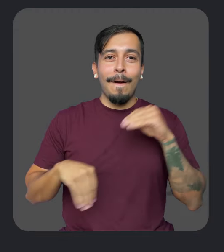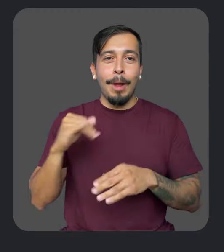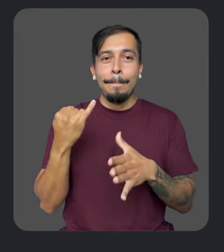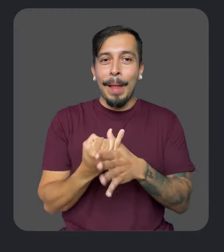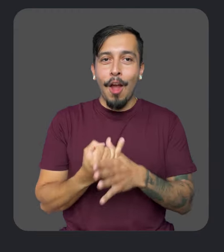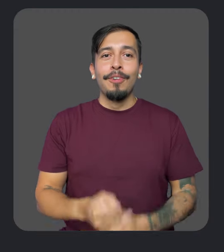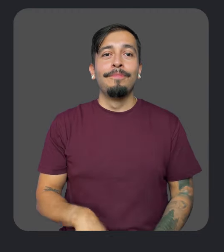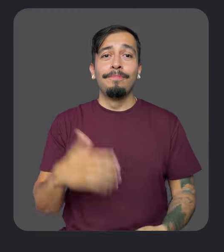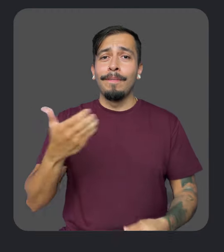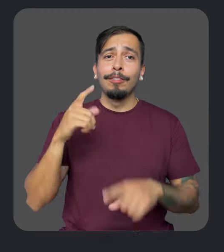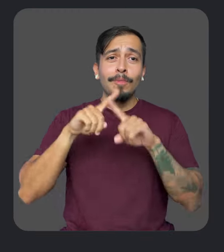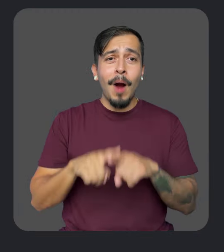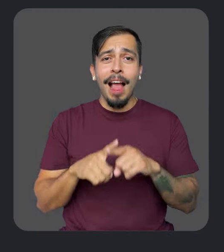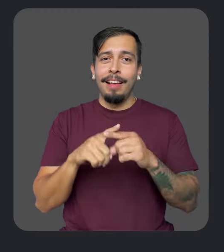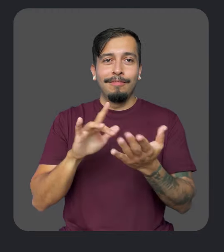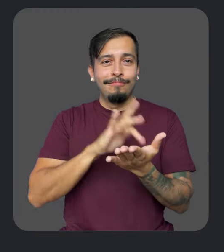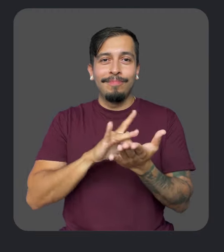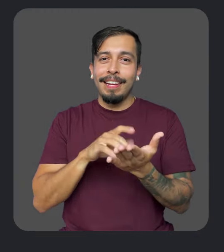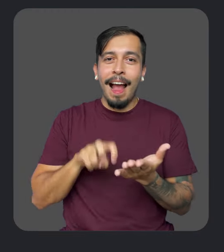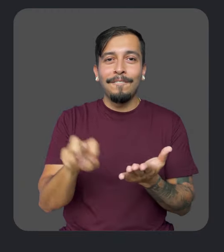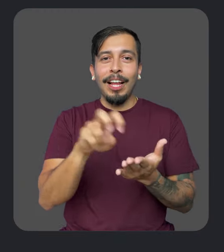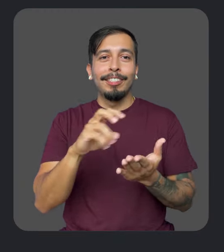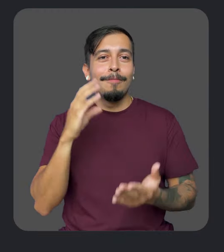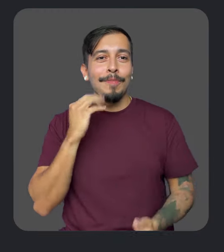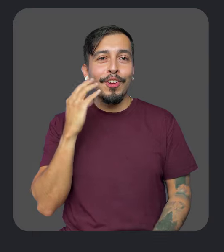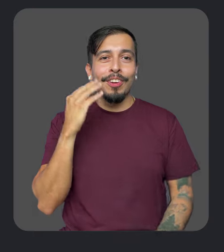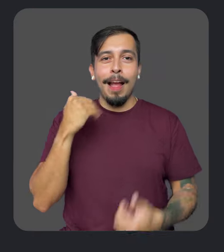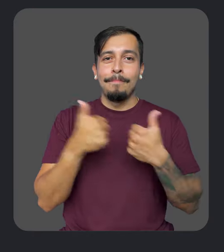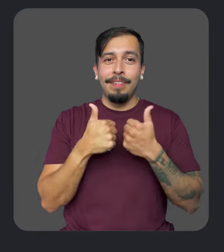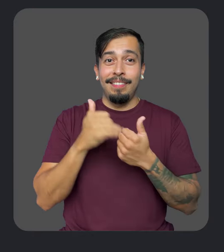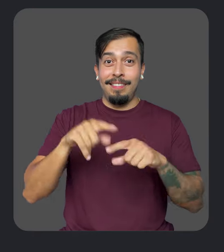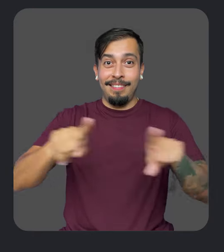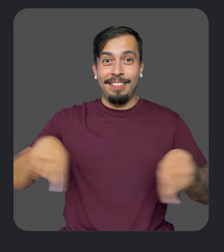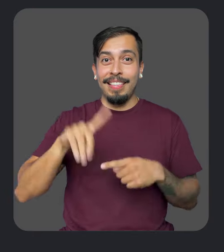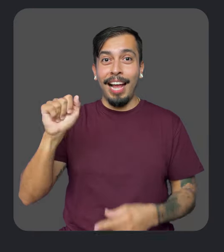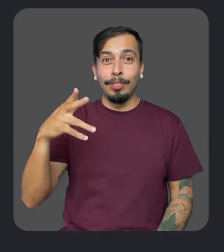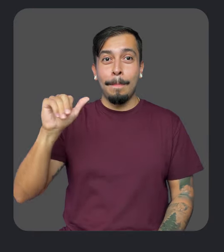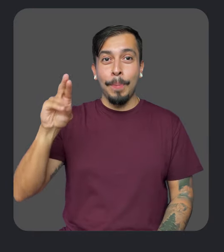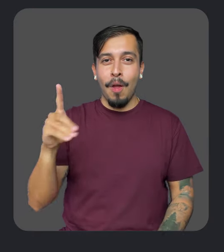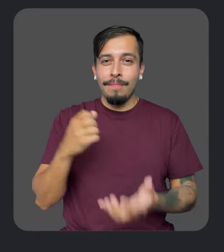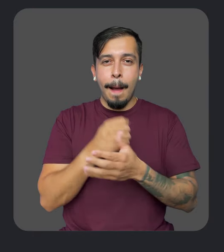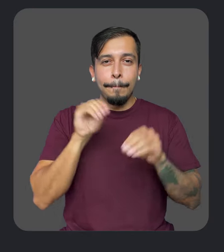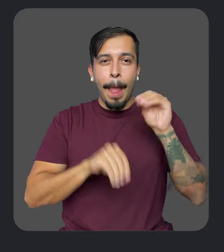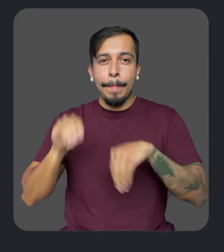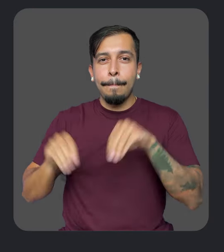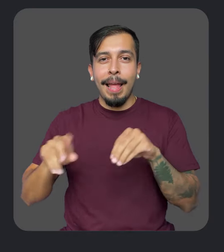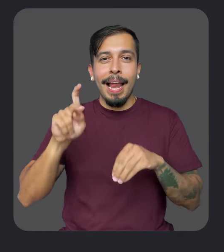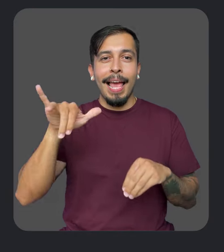While many mobile games rely on using a touchscreen to navigate and experience a game, the new game Dashboard in ChromeOS allows you to map keyboard keys